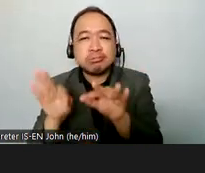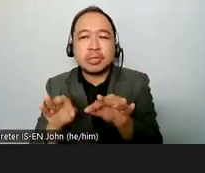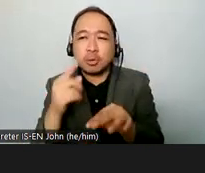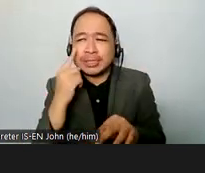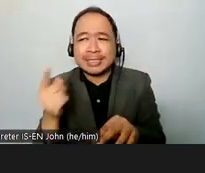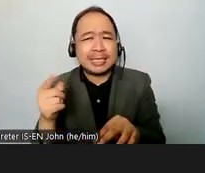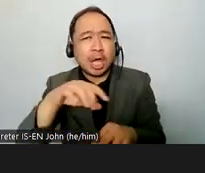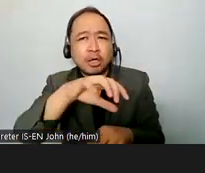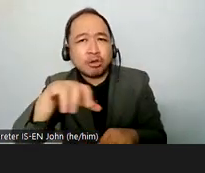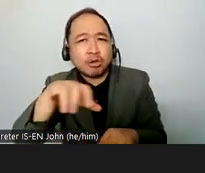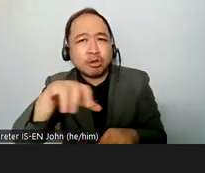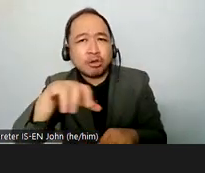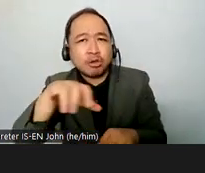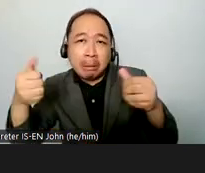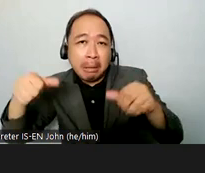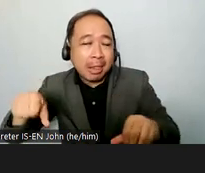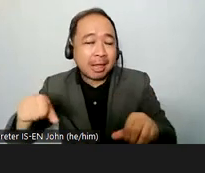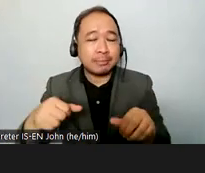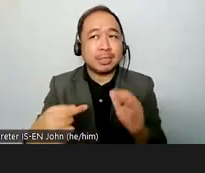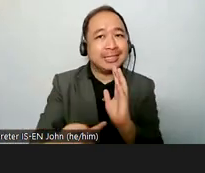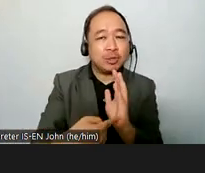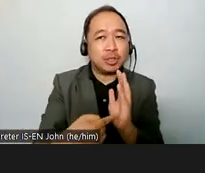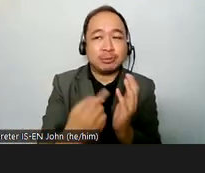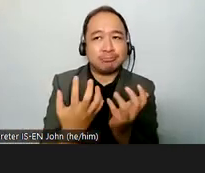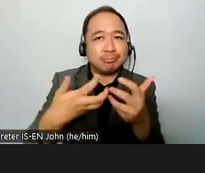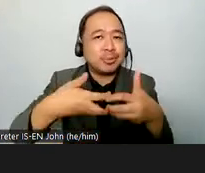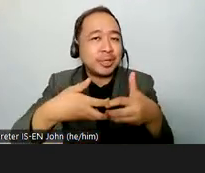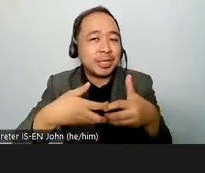the technology aspects of the un convention on the rights of persons with disabilities